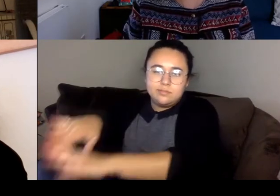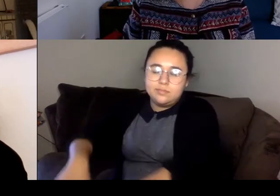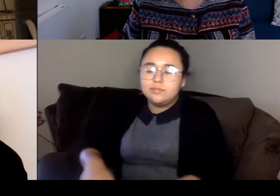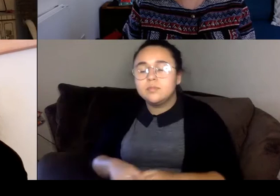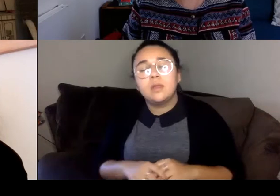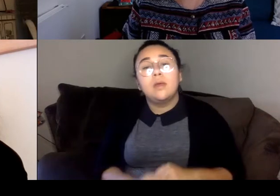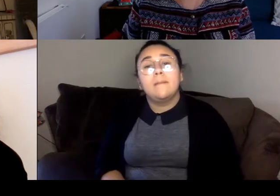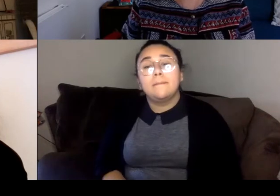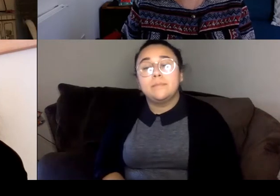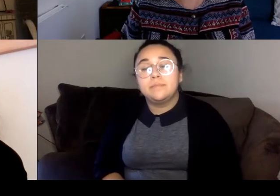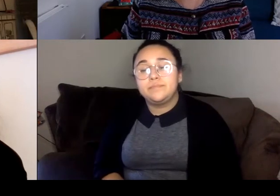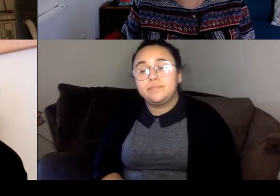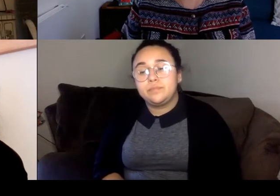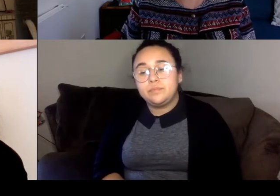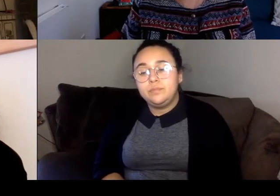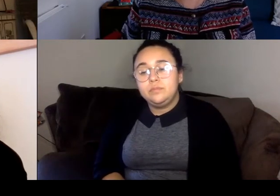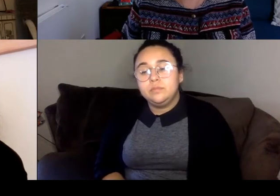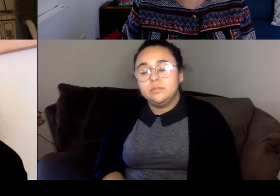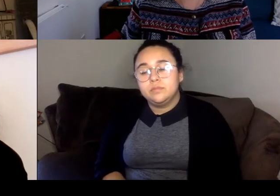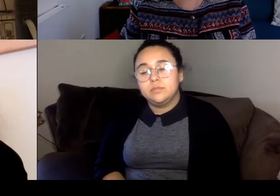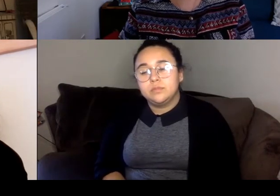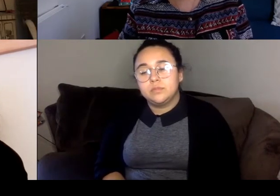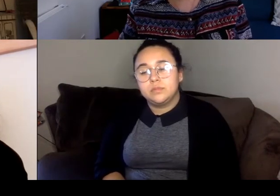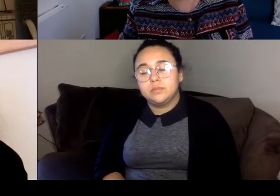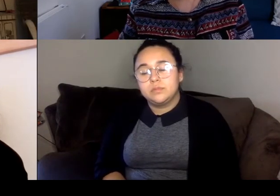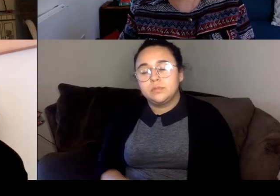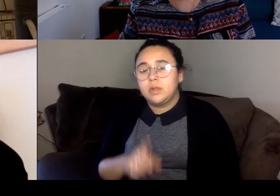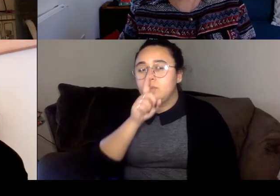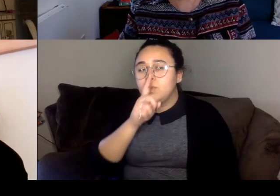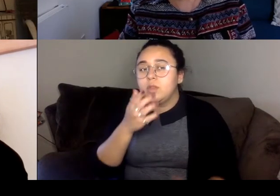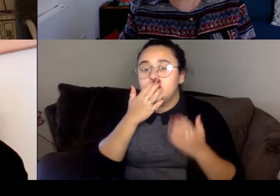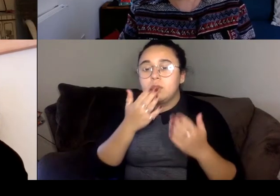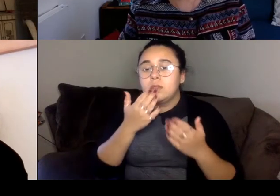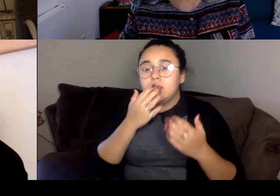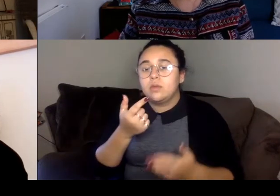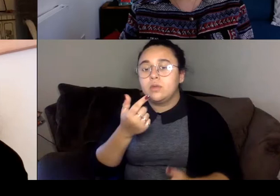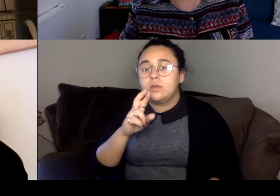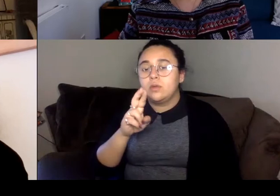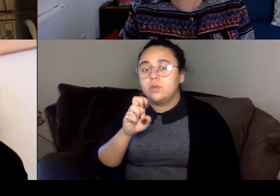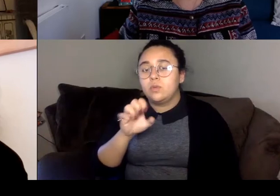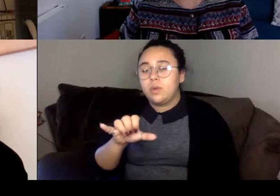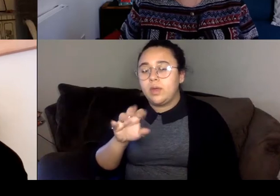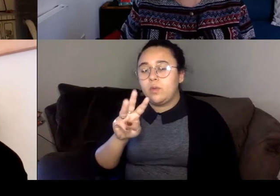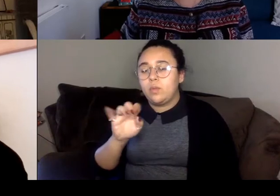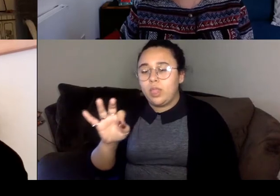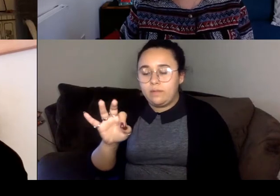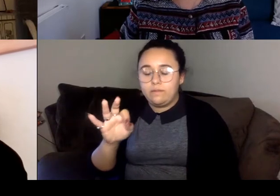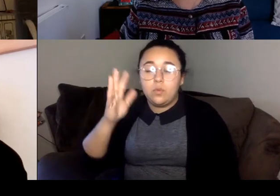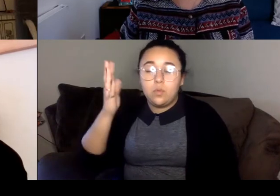But I first I want to say that I'm really grateful to Greywolf because I think they're